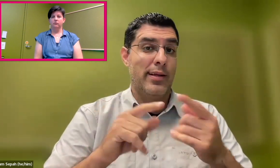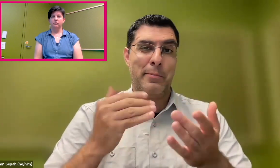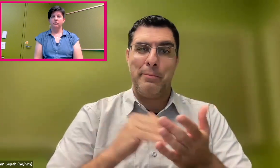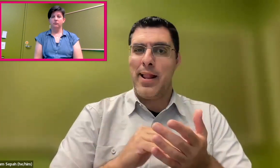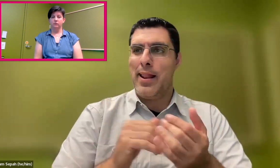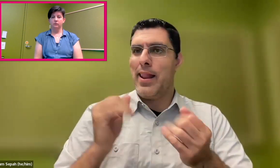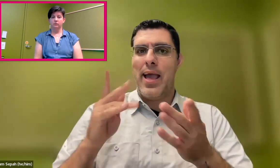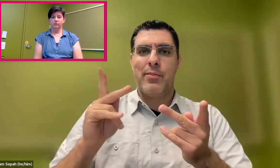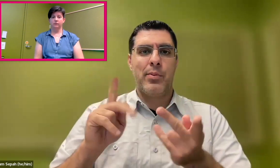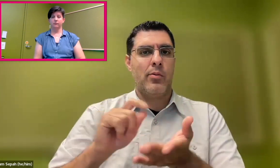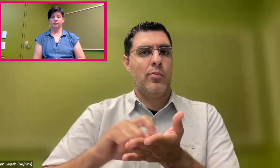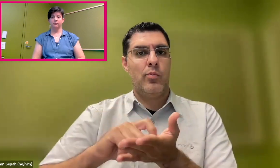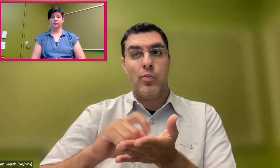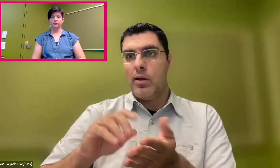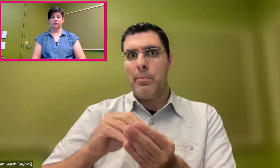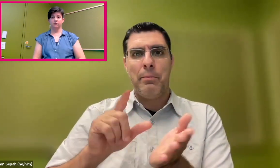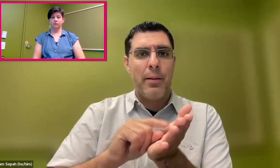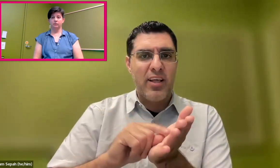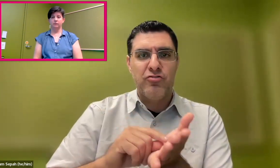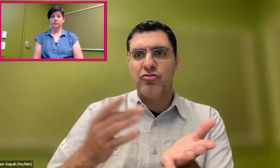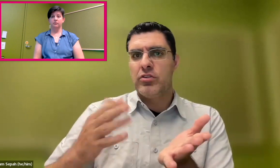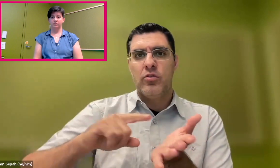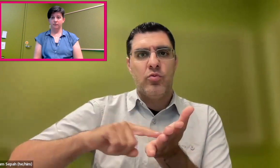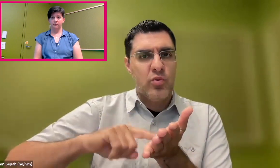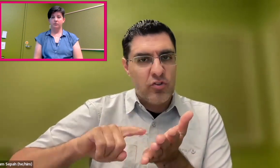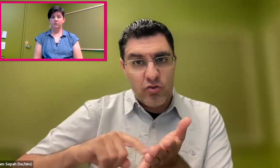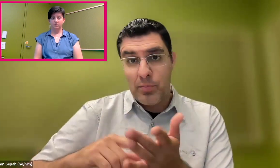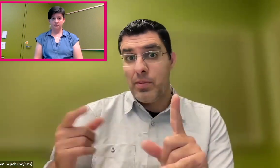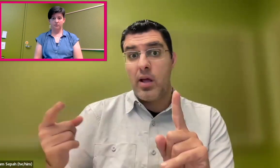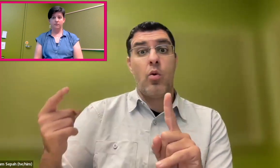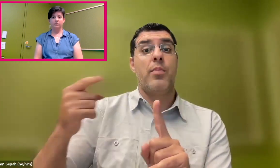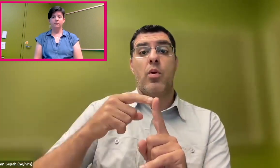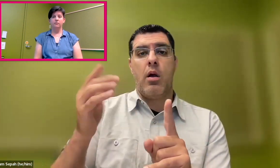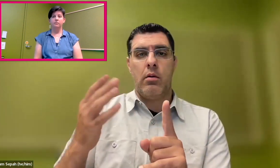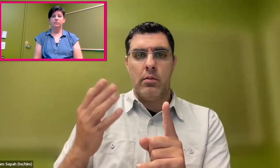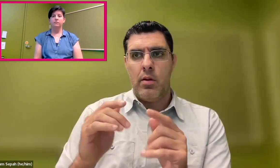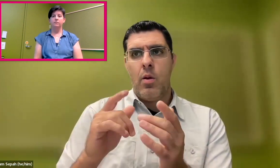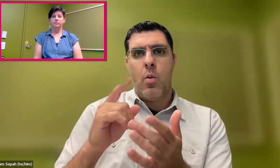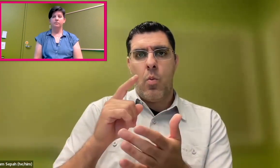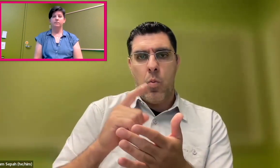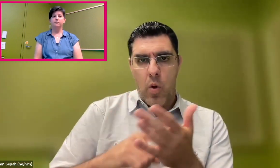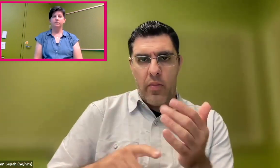I think people definitely publish about this and research